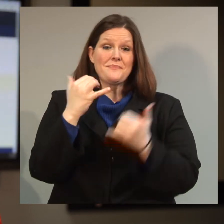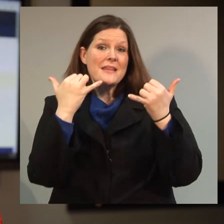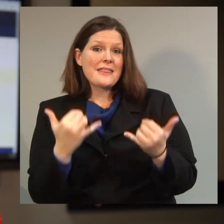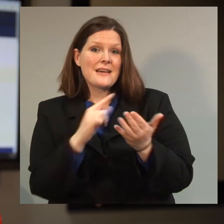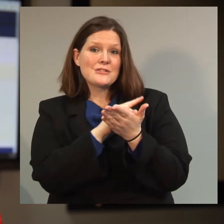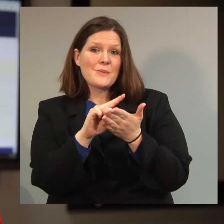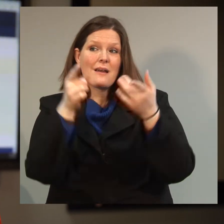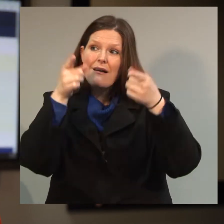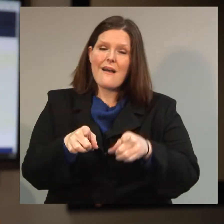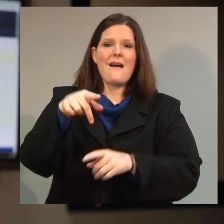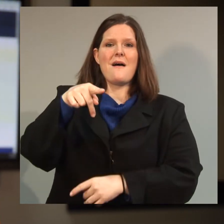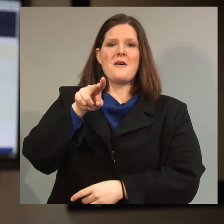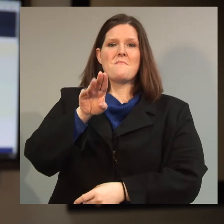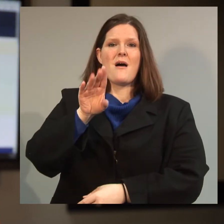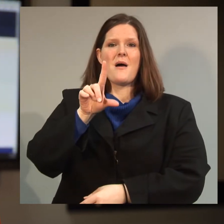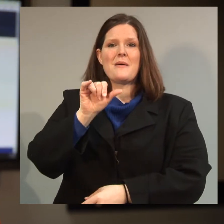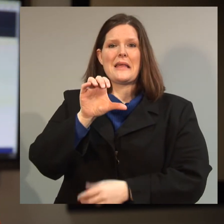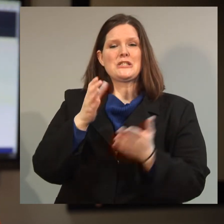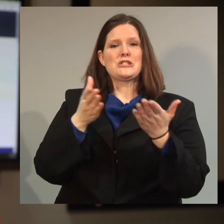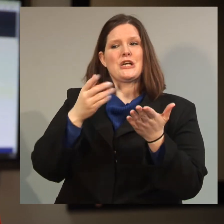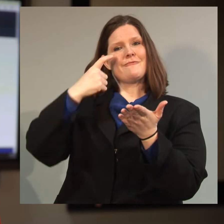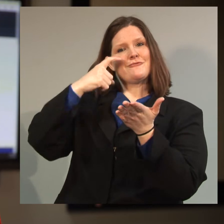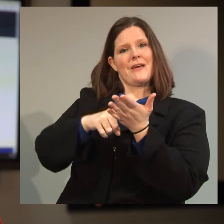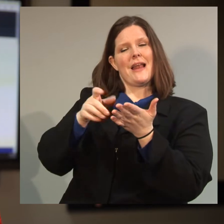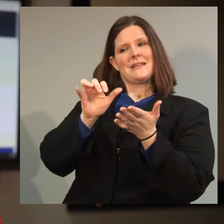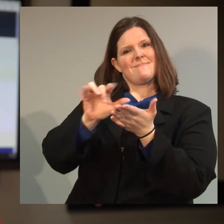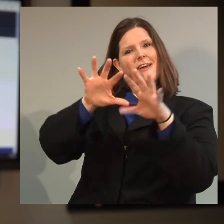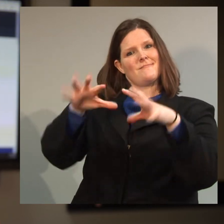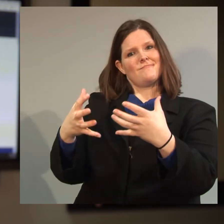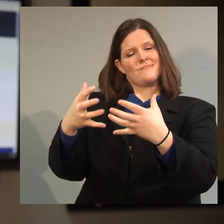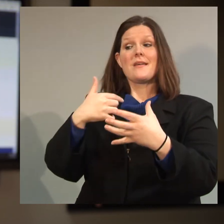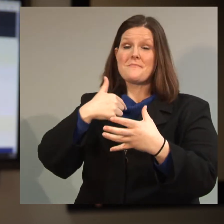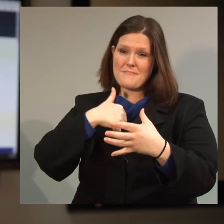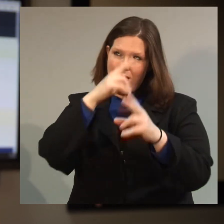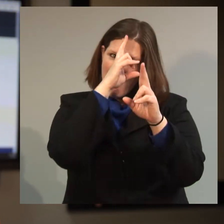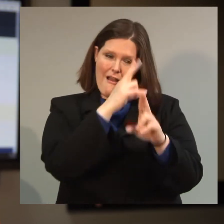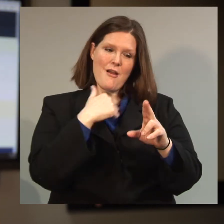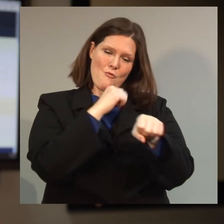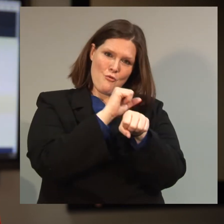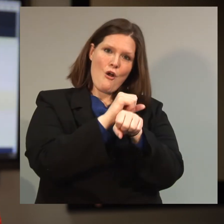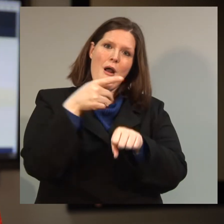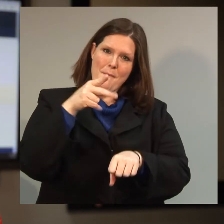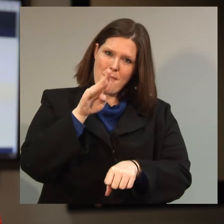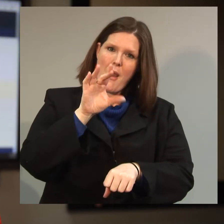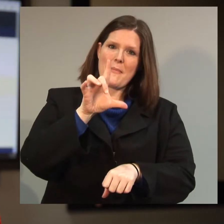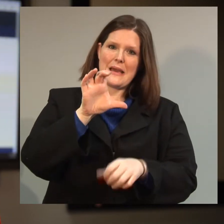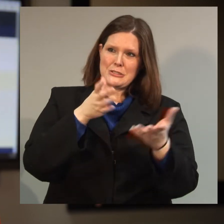And this week is Public Service Recognition Week. I've been honored to be in public service for most of my career.